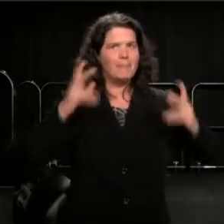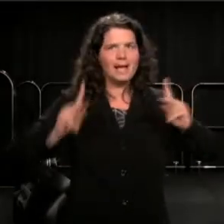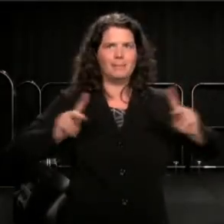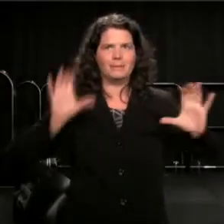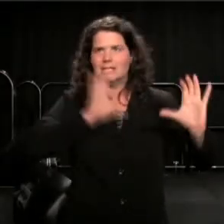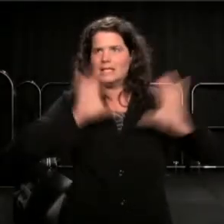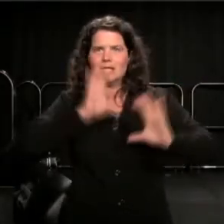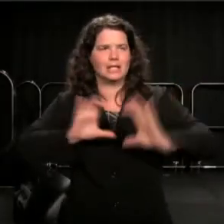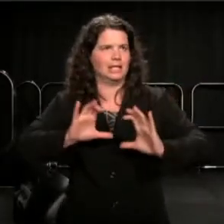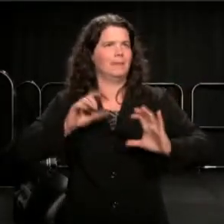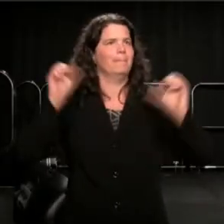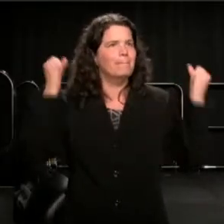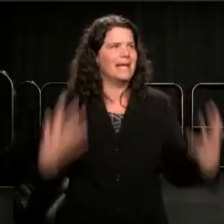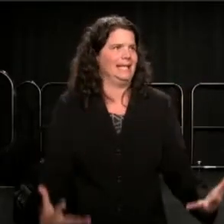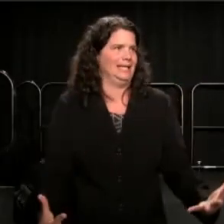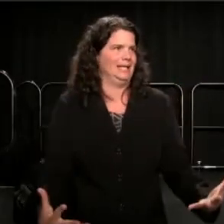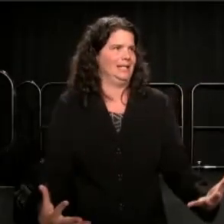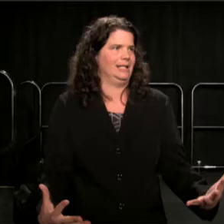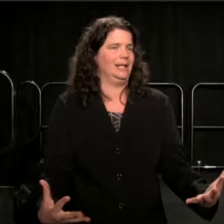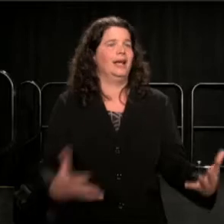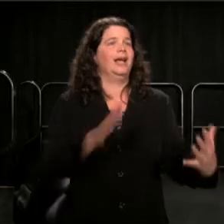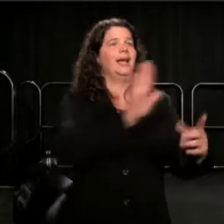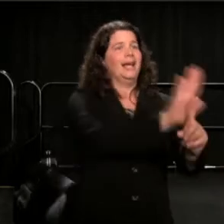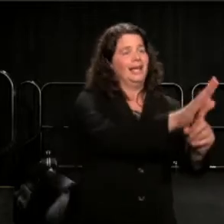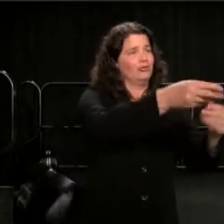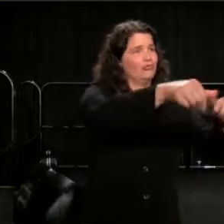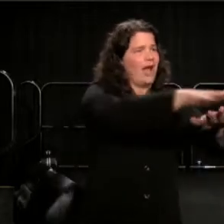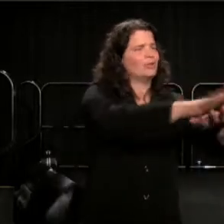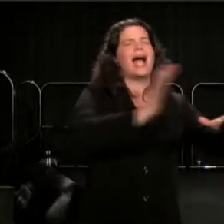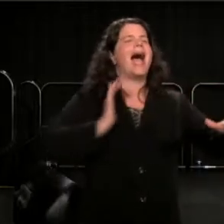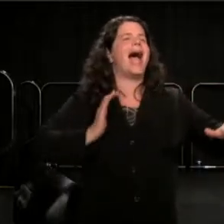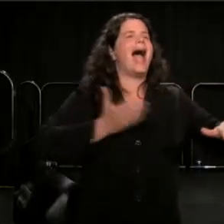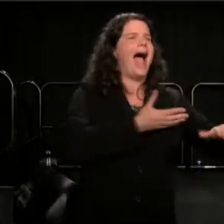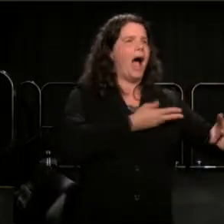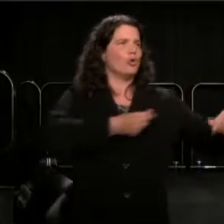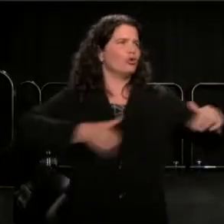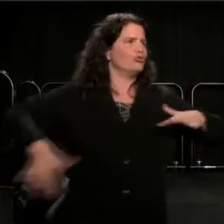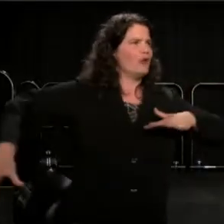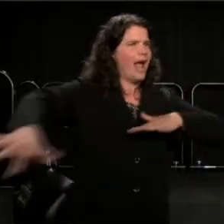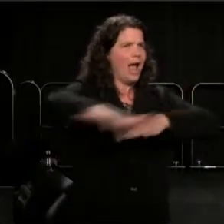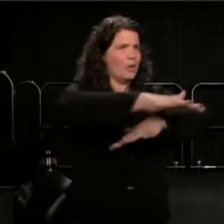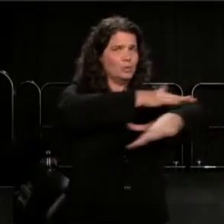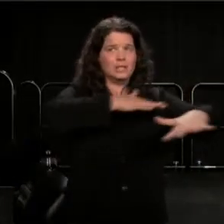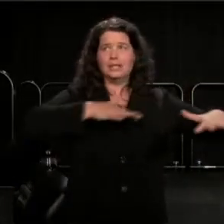Our ground seems to me, to be very complex.